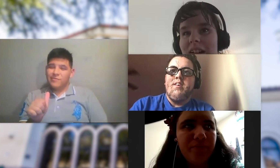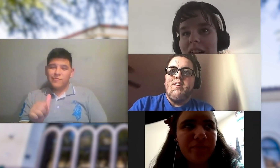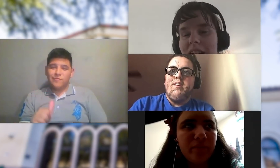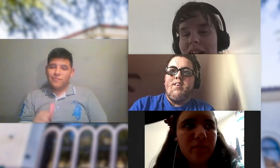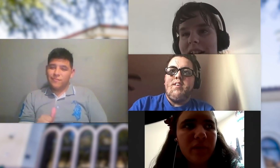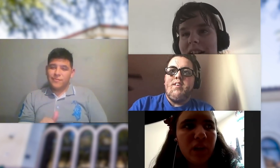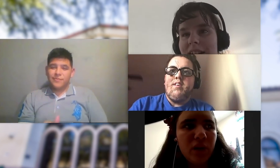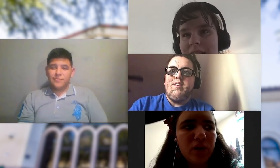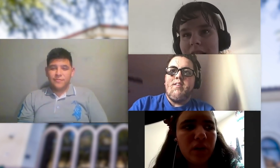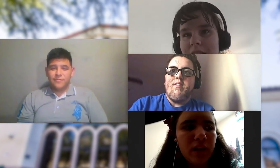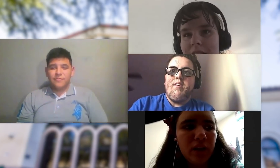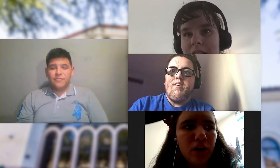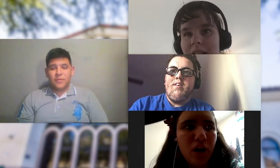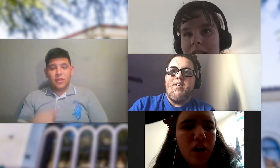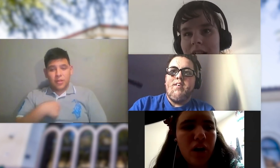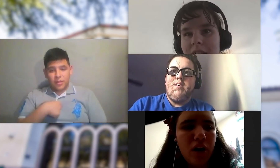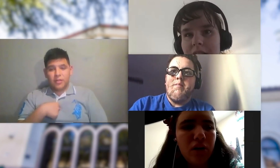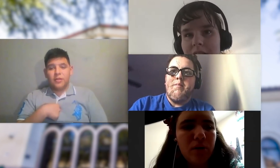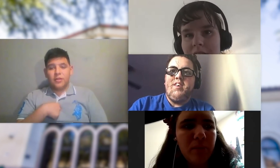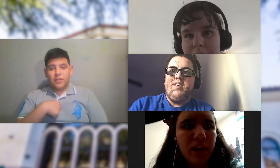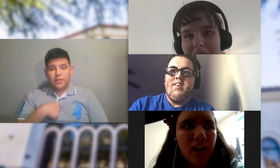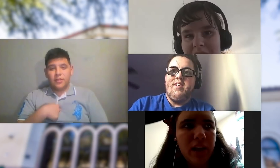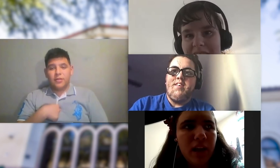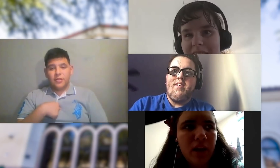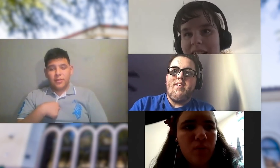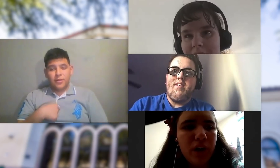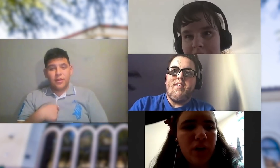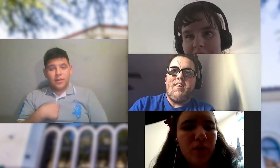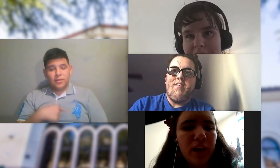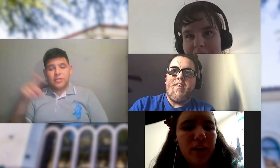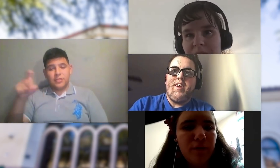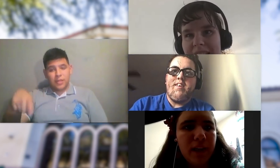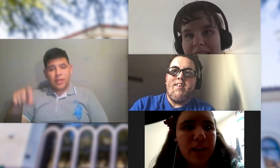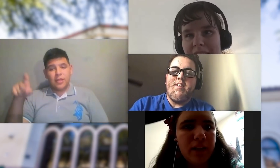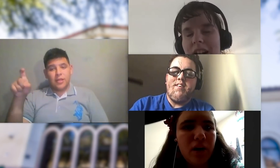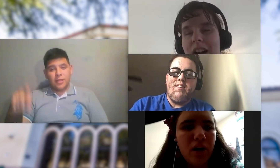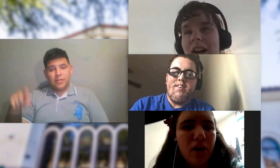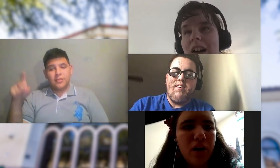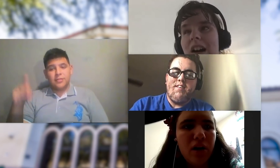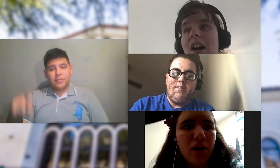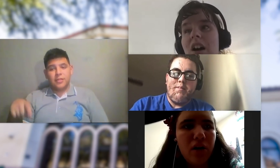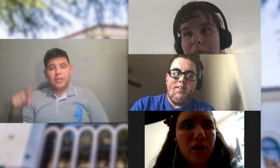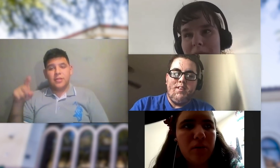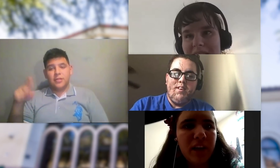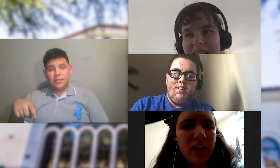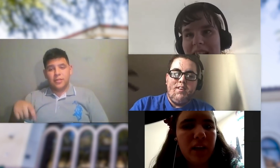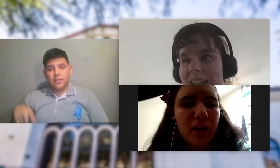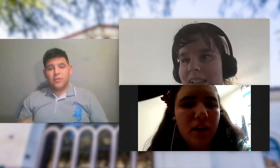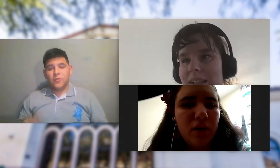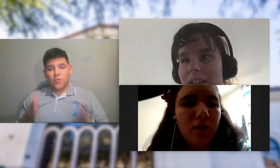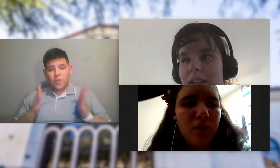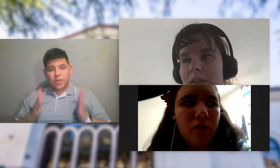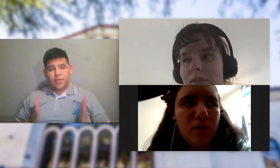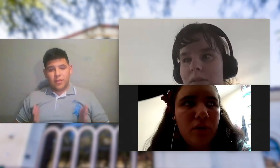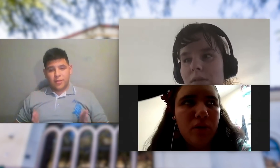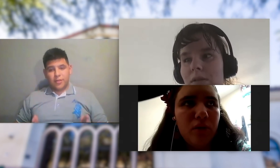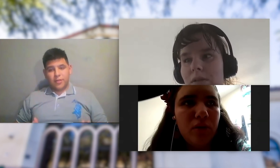CALL ME, WHEN YOU NEED A FRIEND, CALL ME,